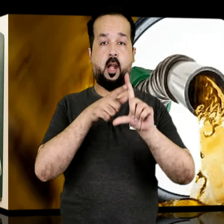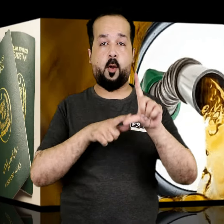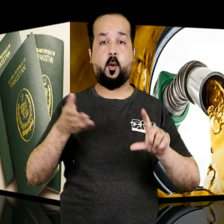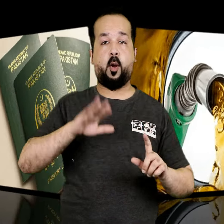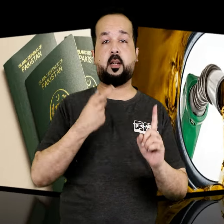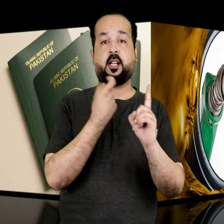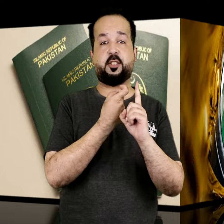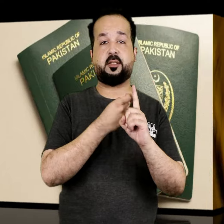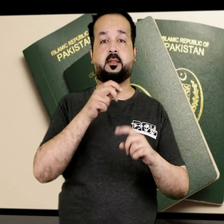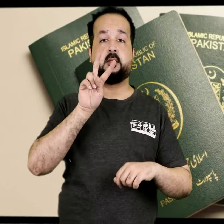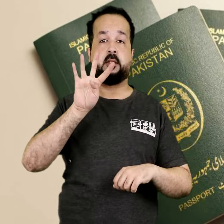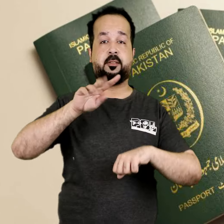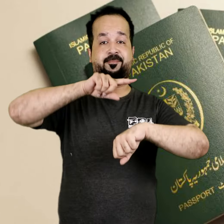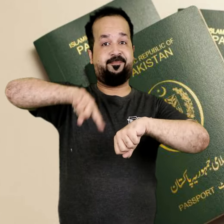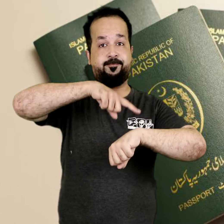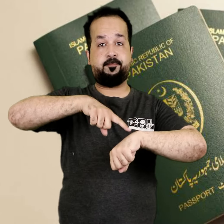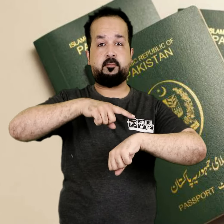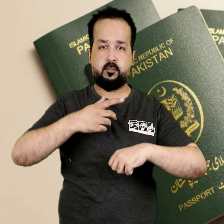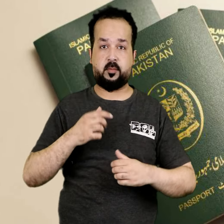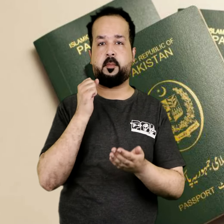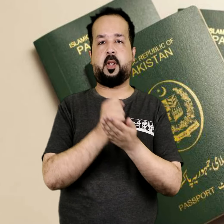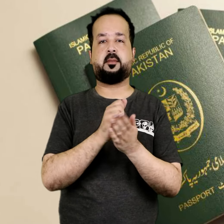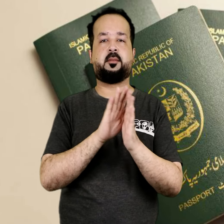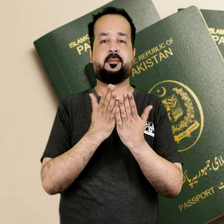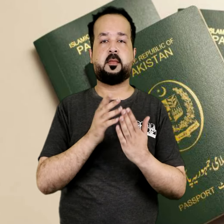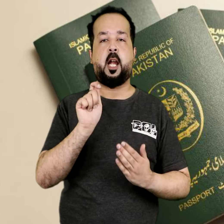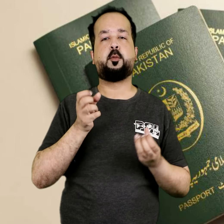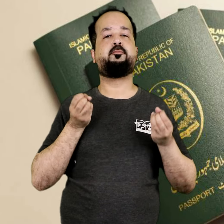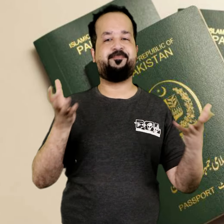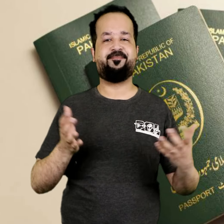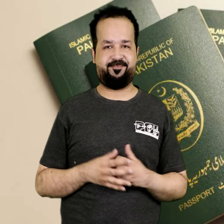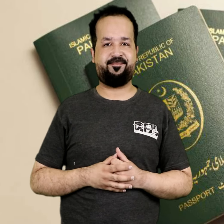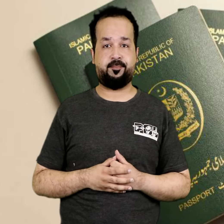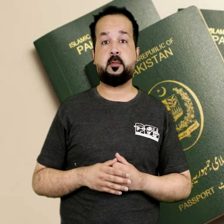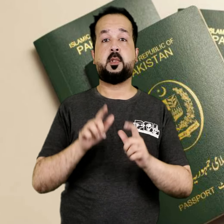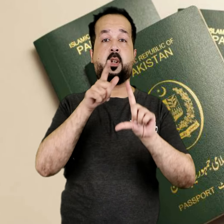24/7 Passport Service launched in Lahore and Karachi,